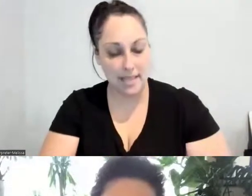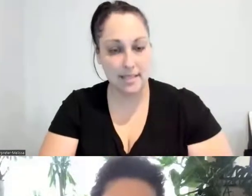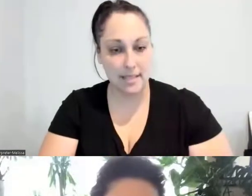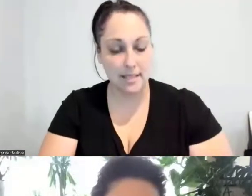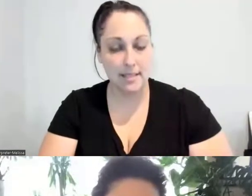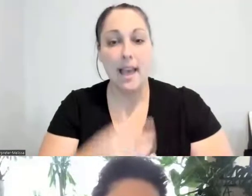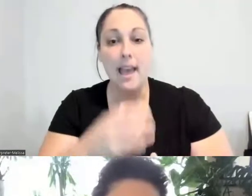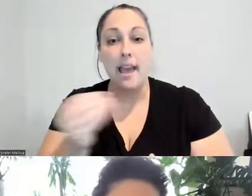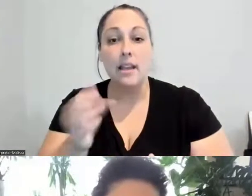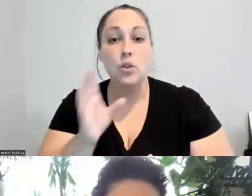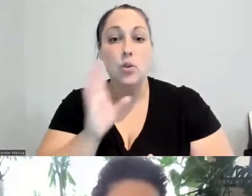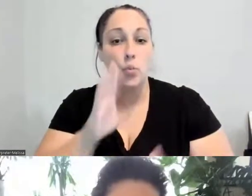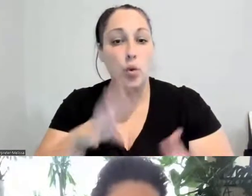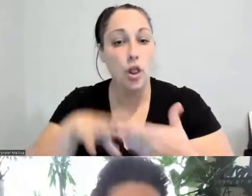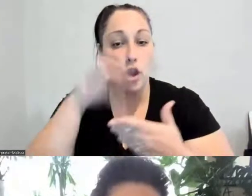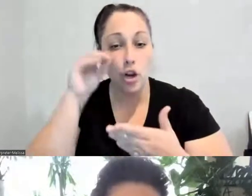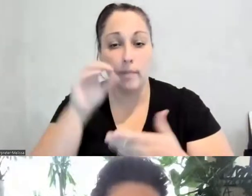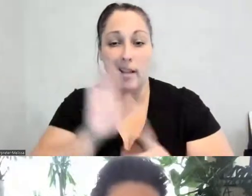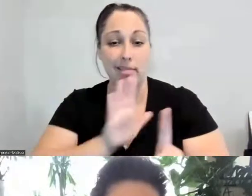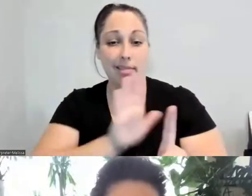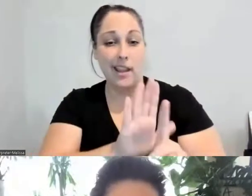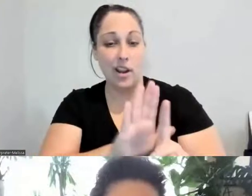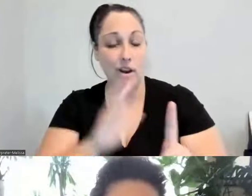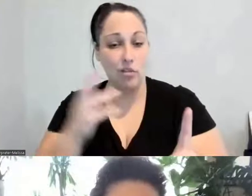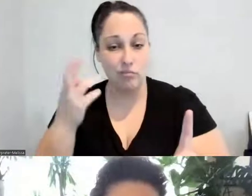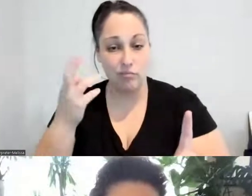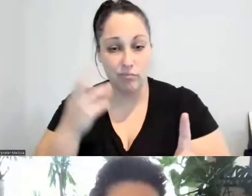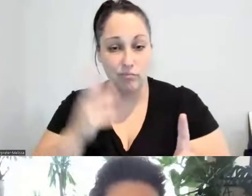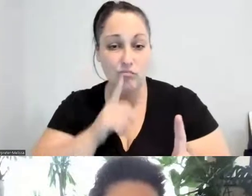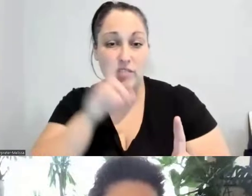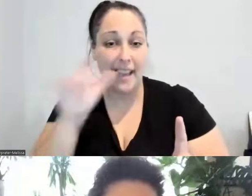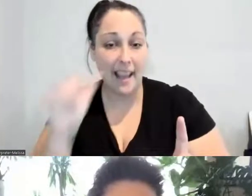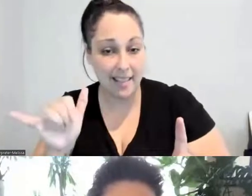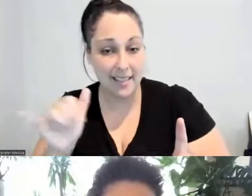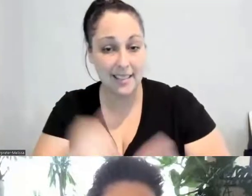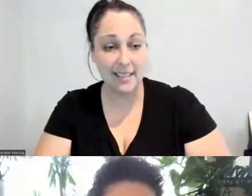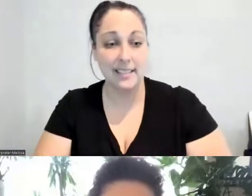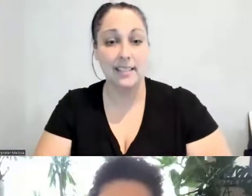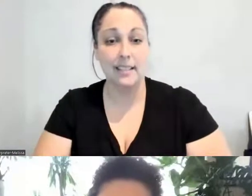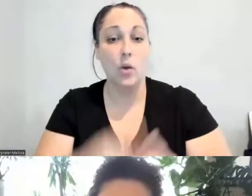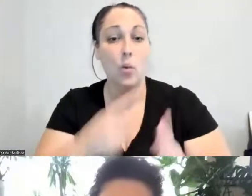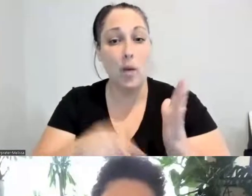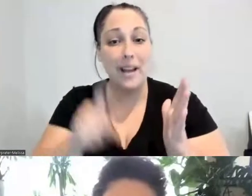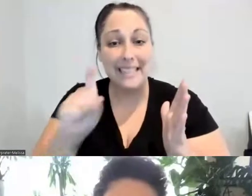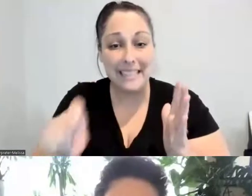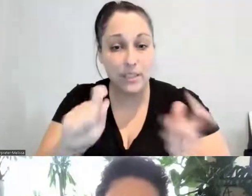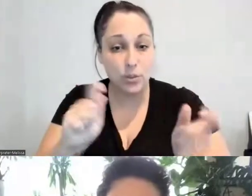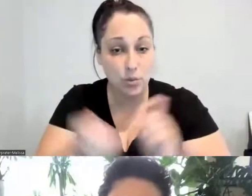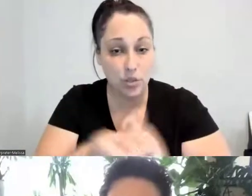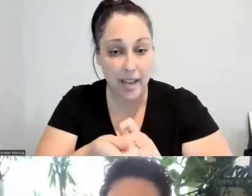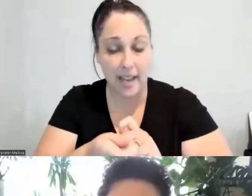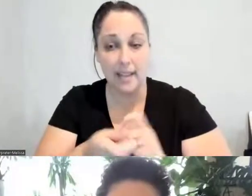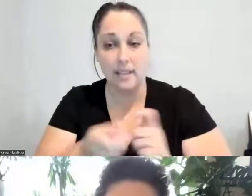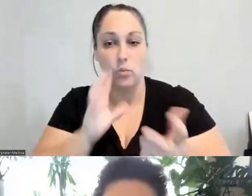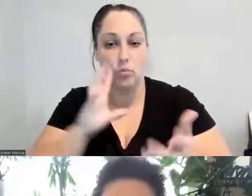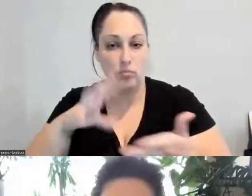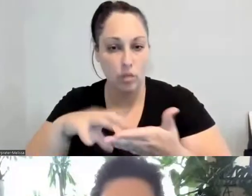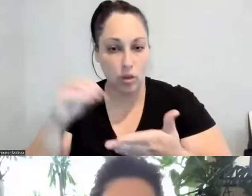You start to learn, you know, what needs to be changed, you know, what ought to change. And that hopefully leads, you know, to some advocacy, to some